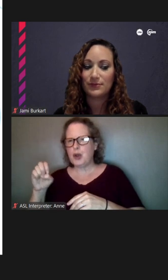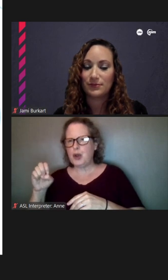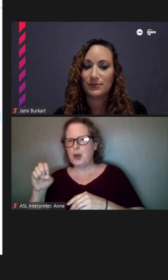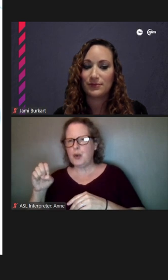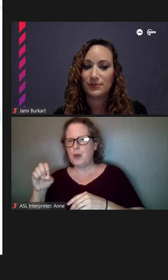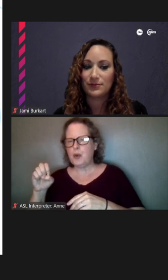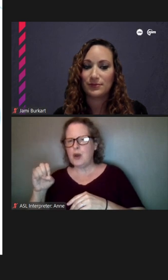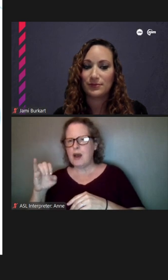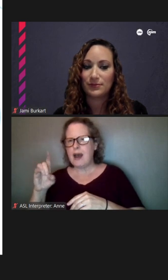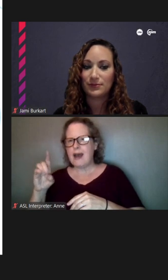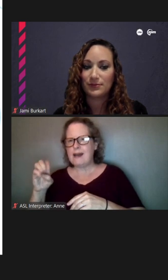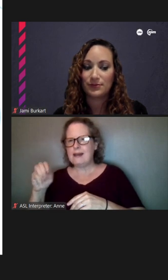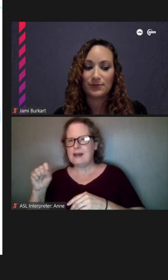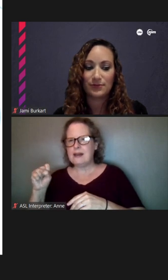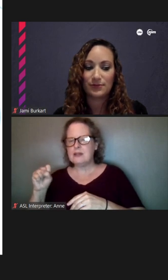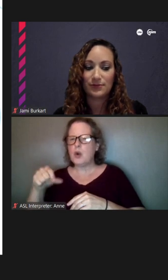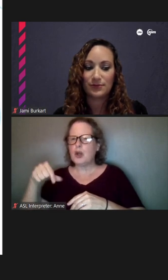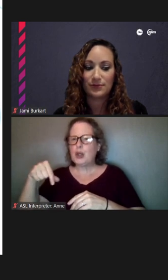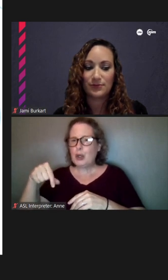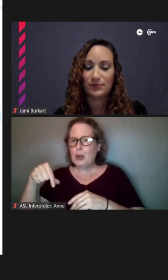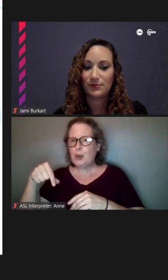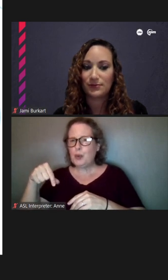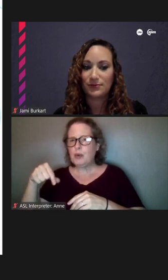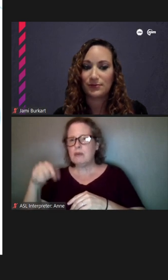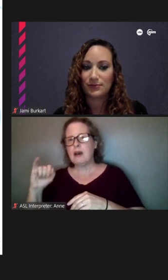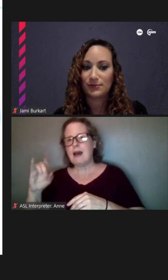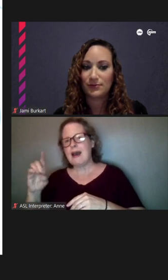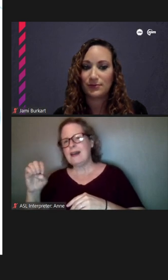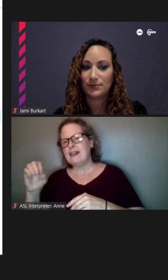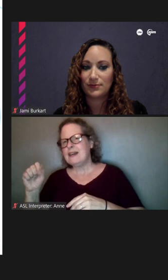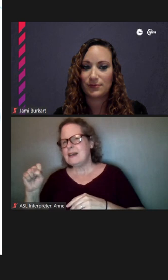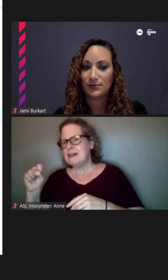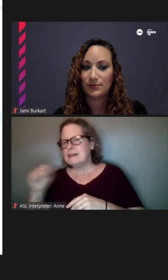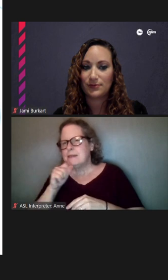plants and then some other businesses across the street some of the gift shops